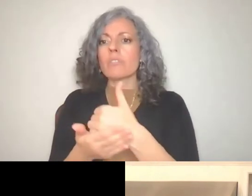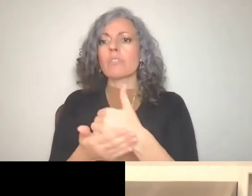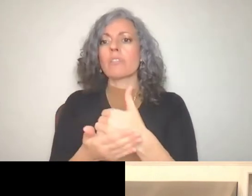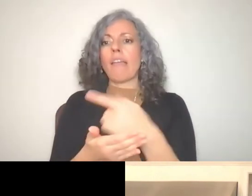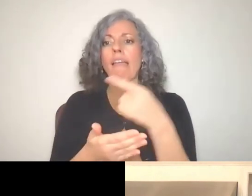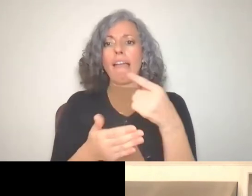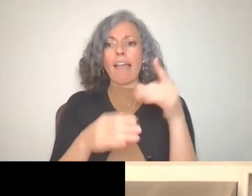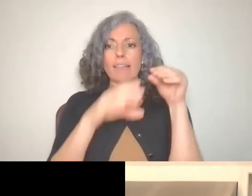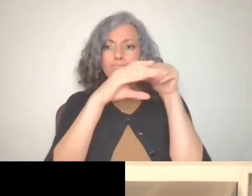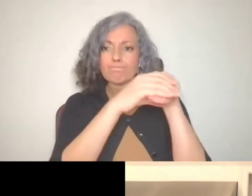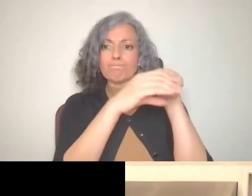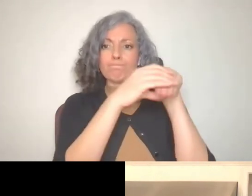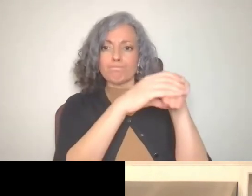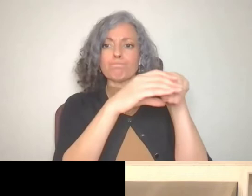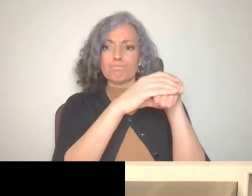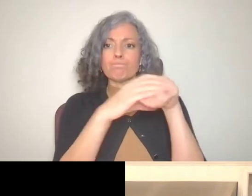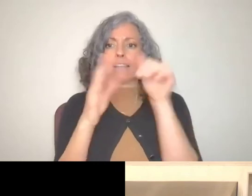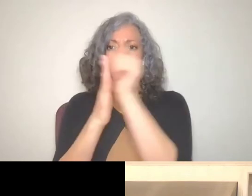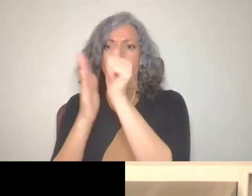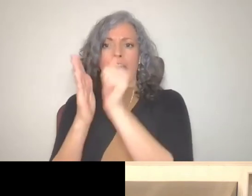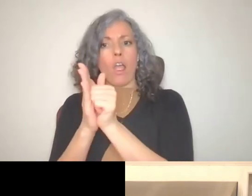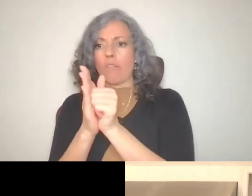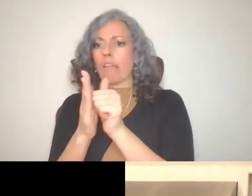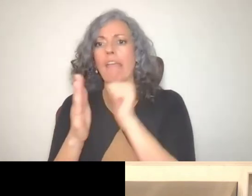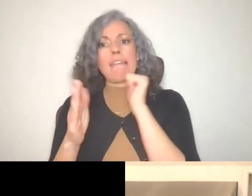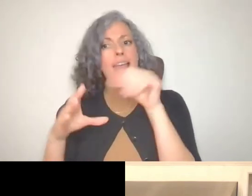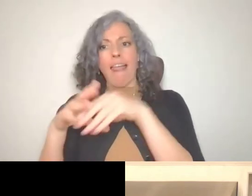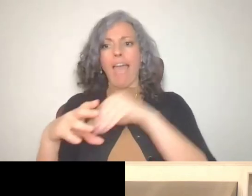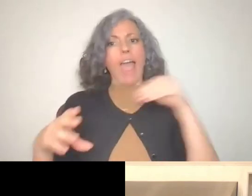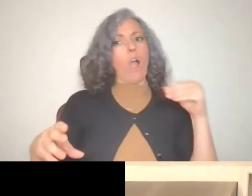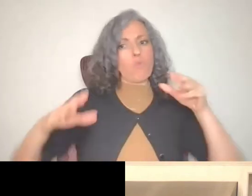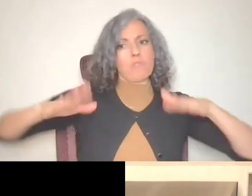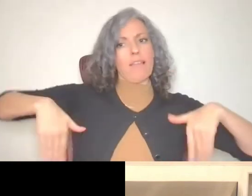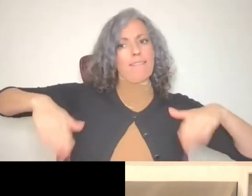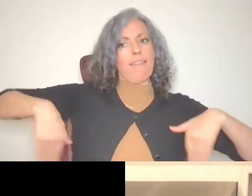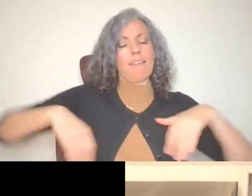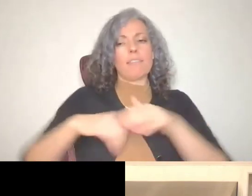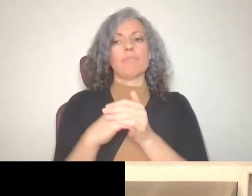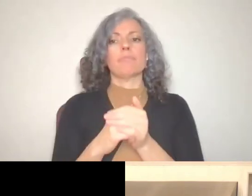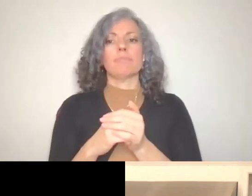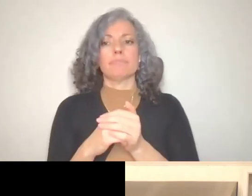my account and I haven't taken anything out yet, but